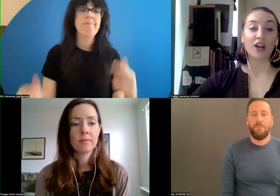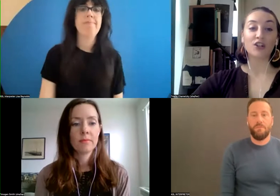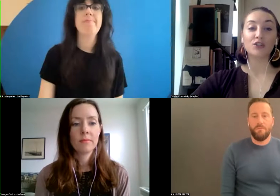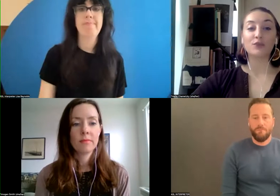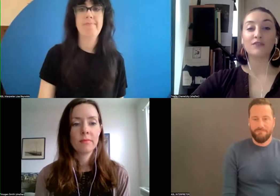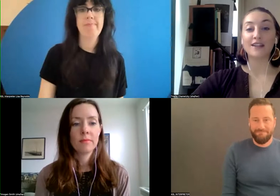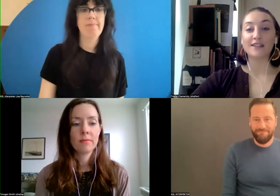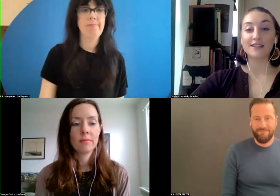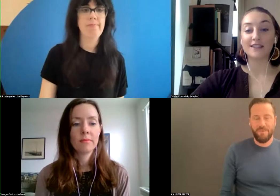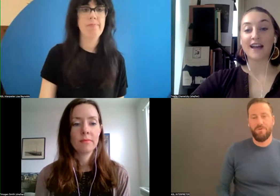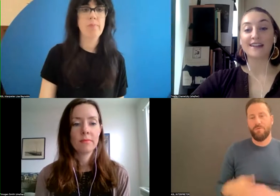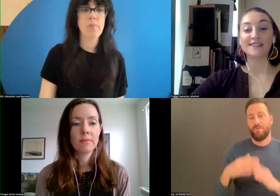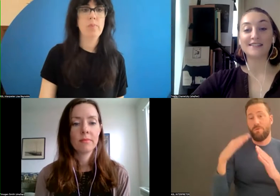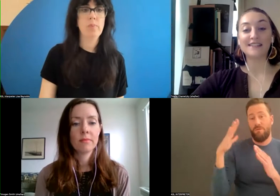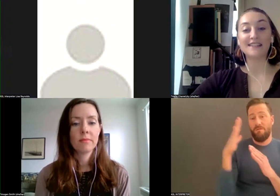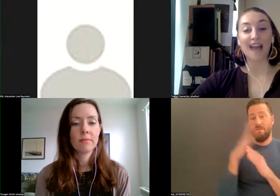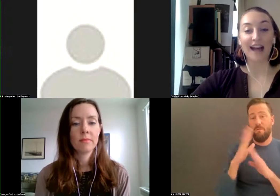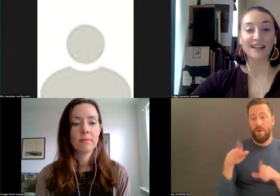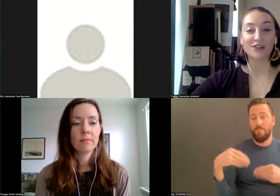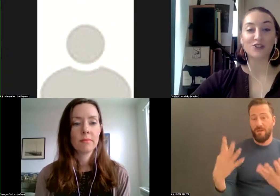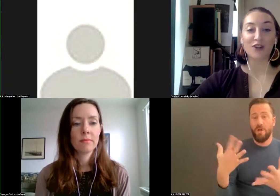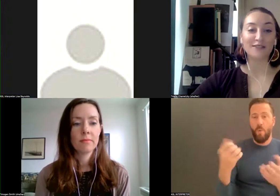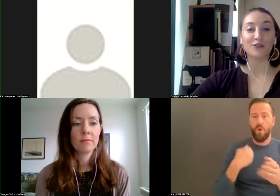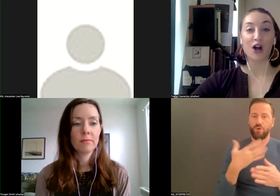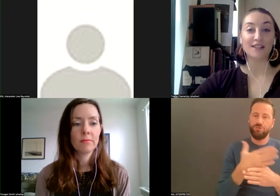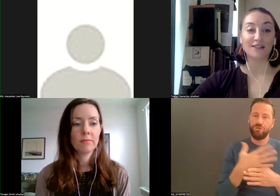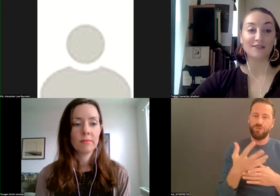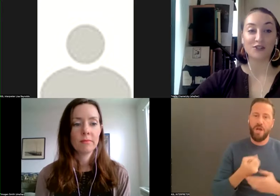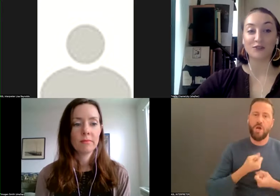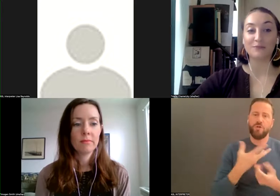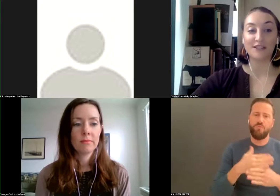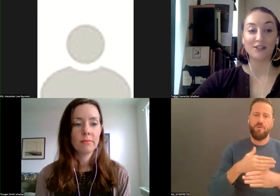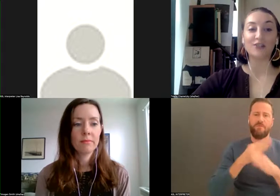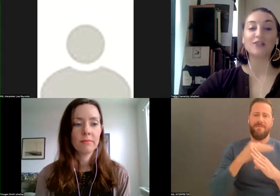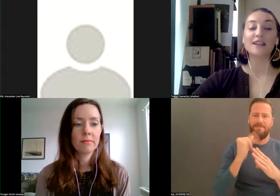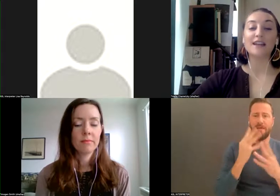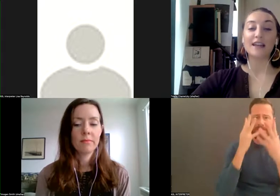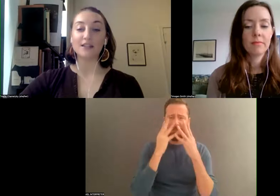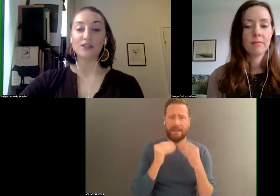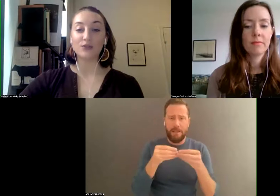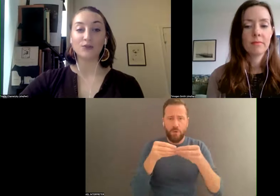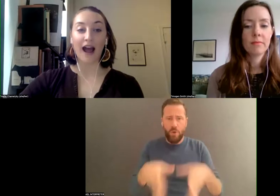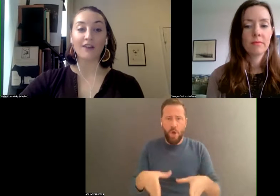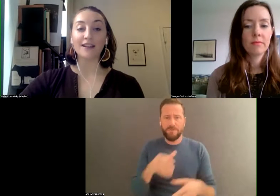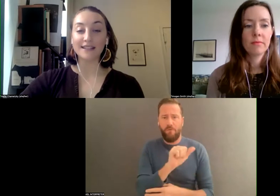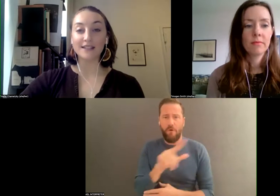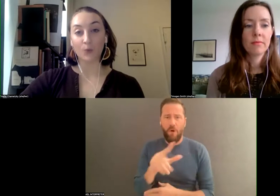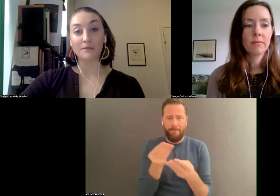prevent that sad and stressful loss of digital materials is to have at least